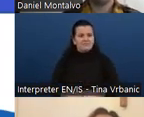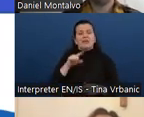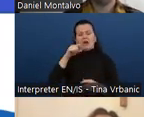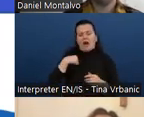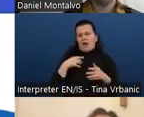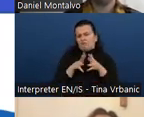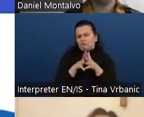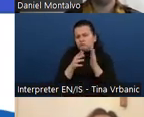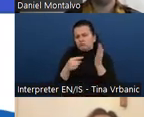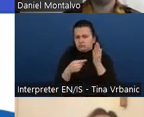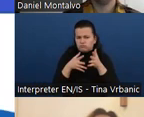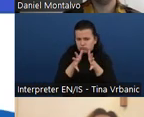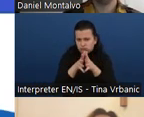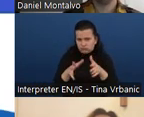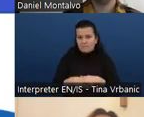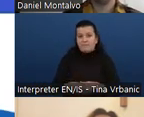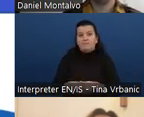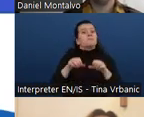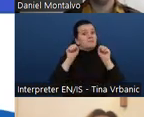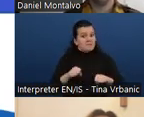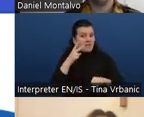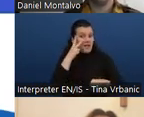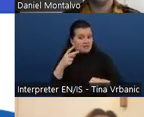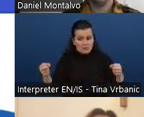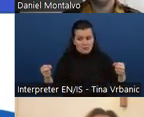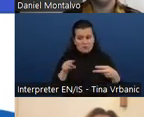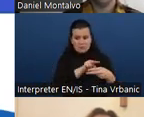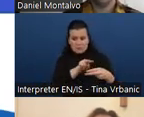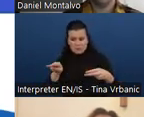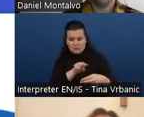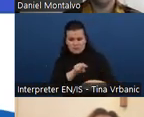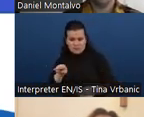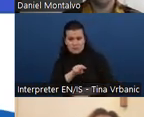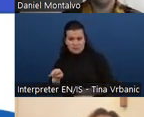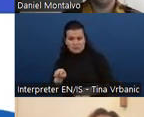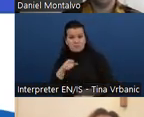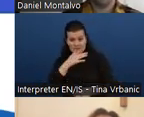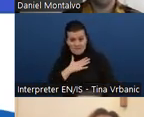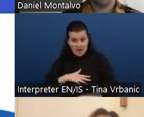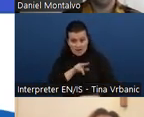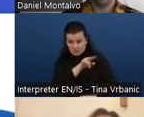To enable closed captioning select the CC icon at the bottom of your Zoom stream.